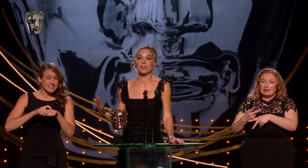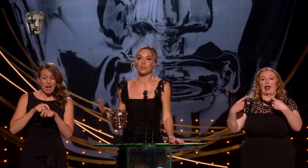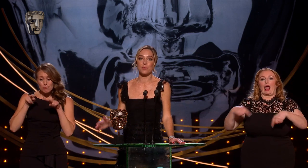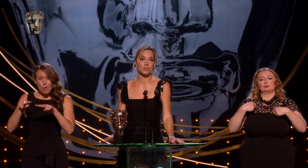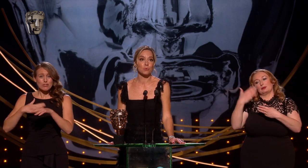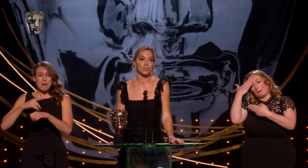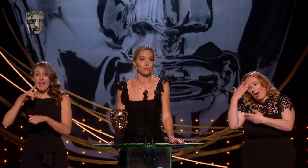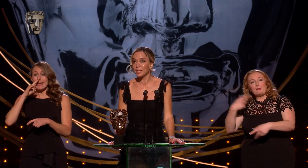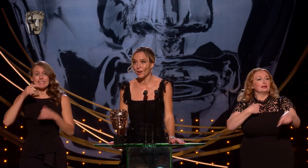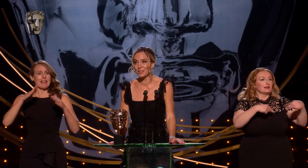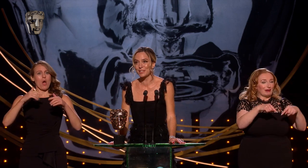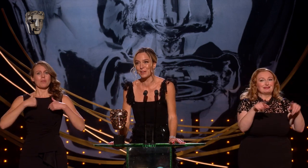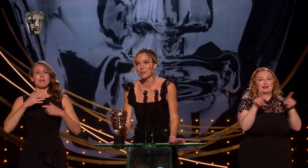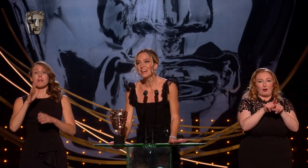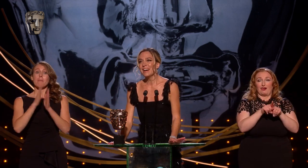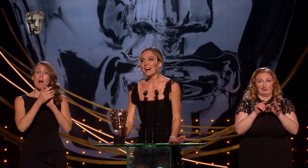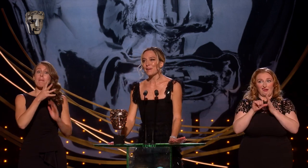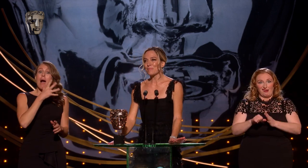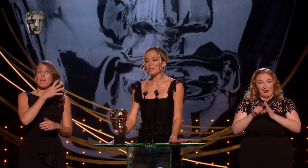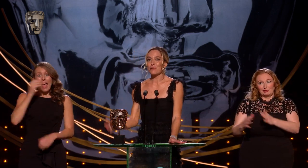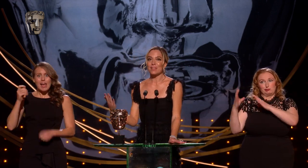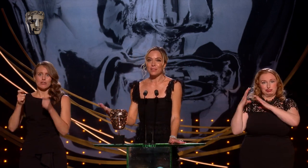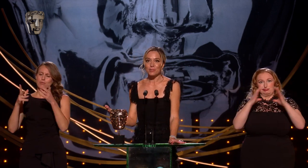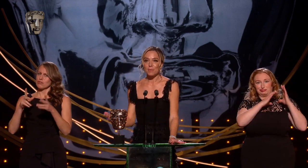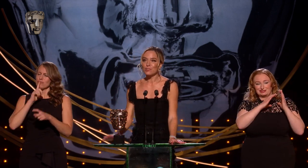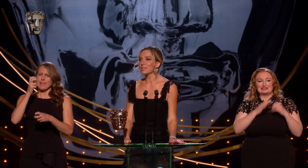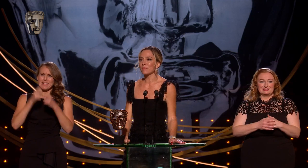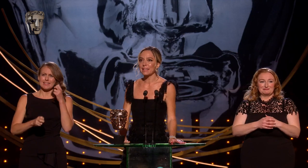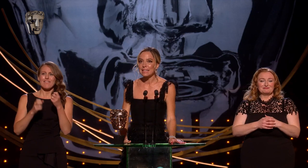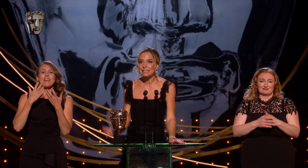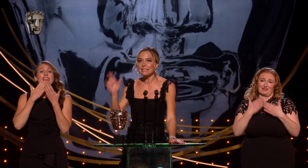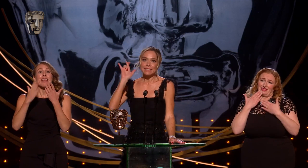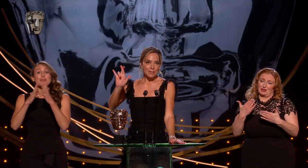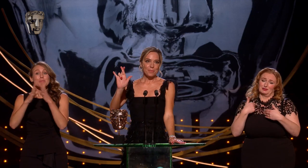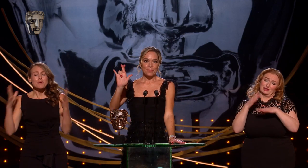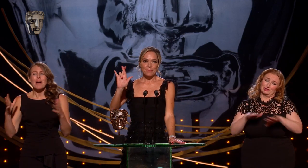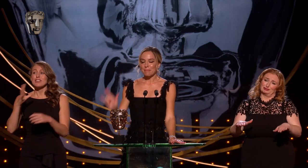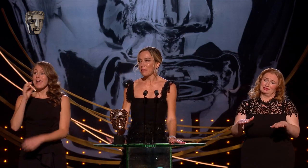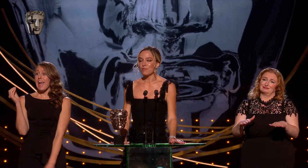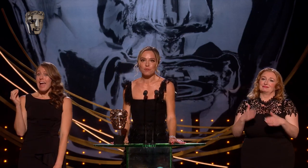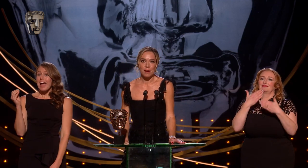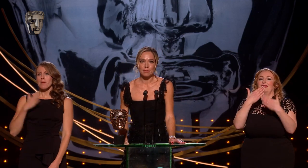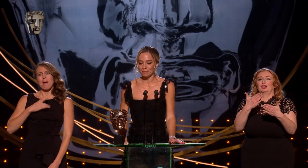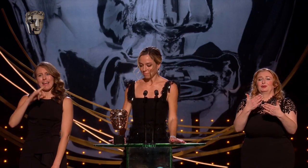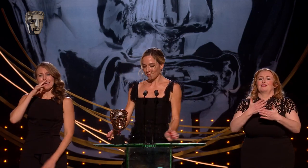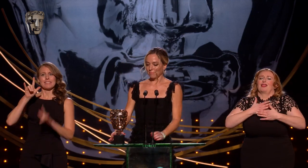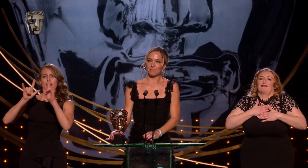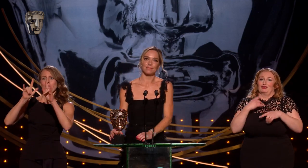a director, which is really hard to do, so thank you so much. And to my kids I love you forever.